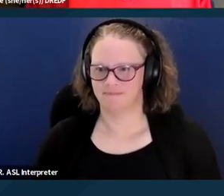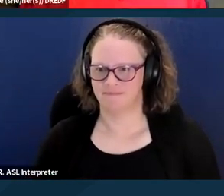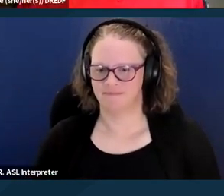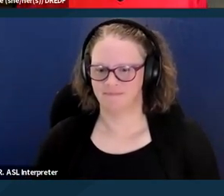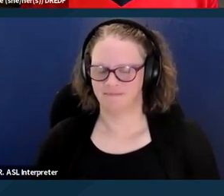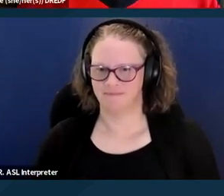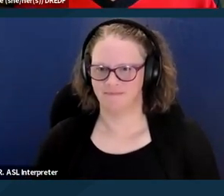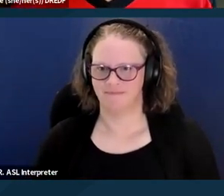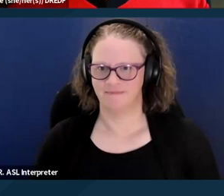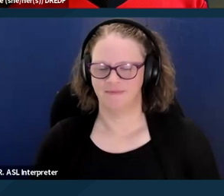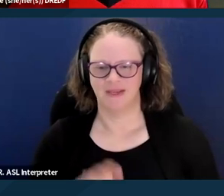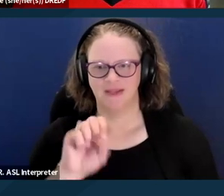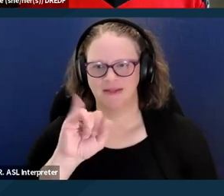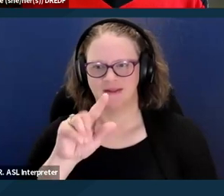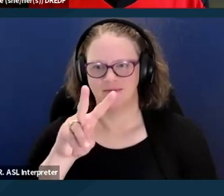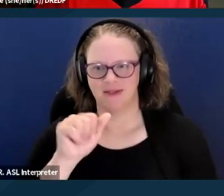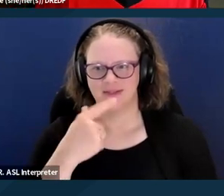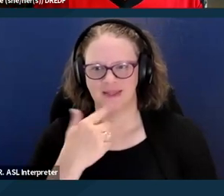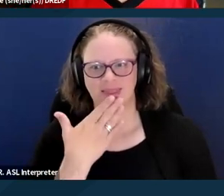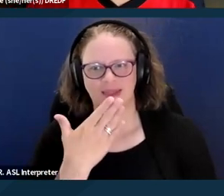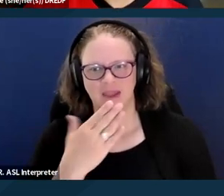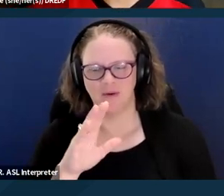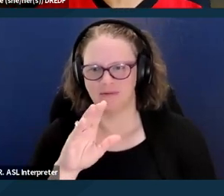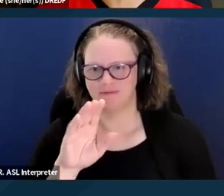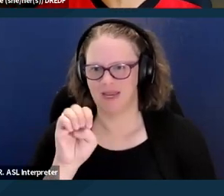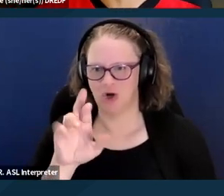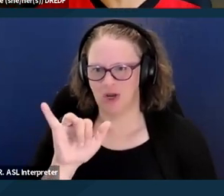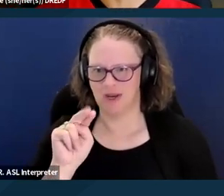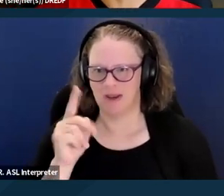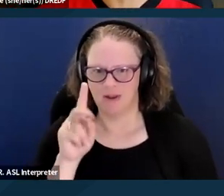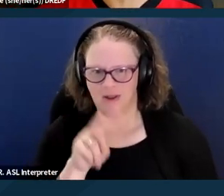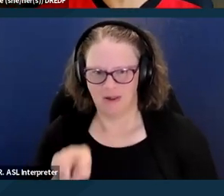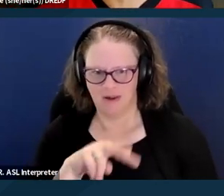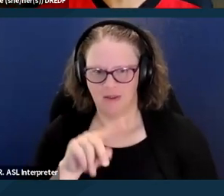Thank you, Erin. I was just looking at some of the questions, and I think there's probably one there.